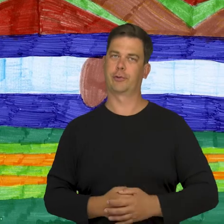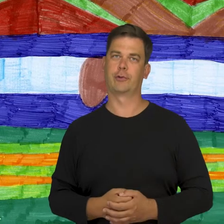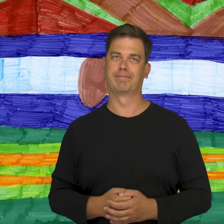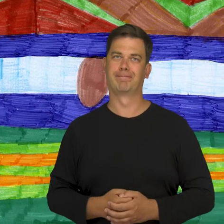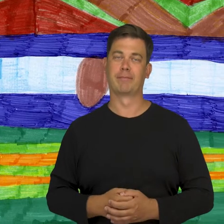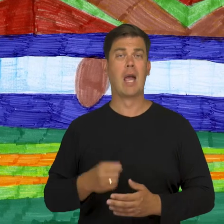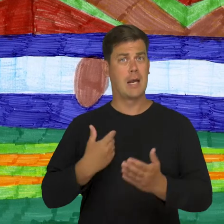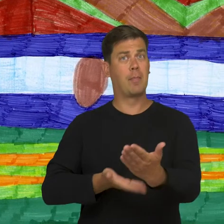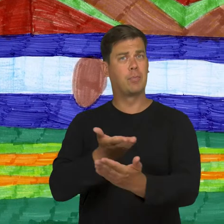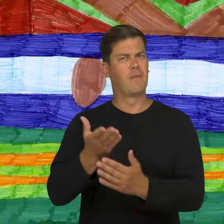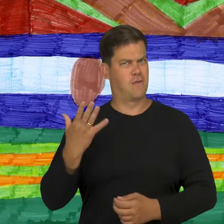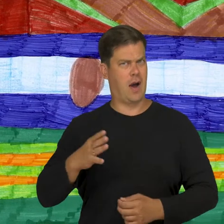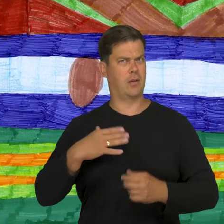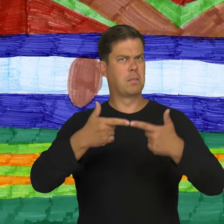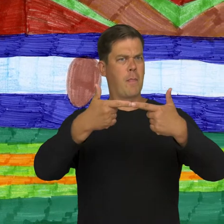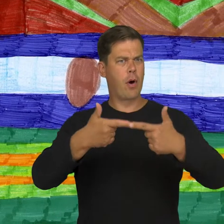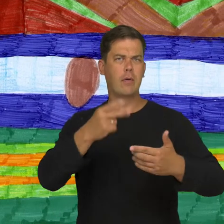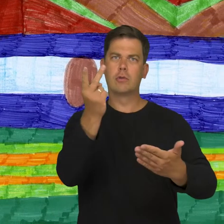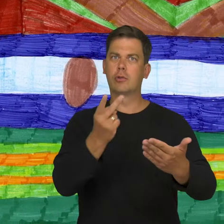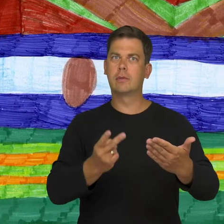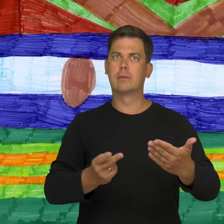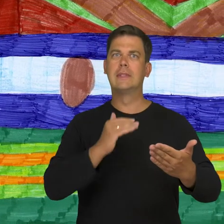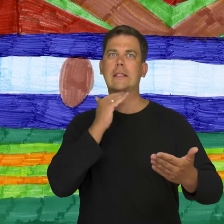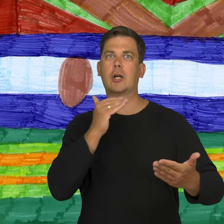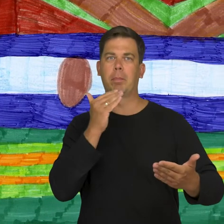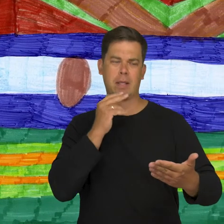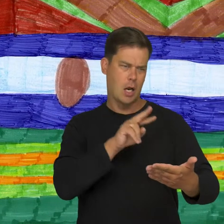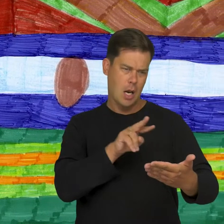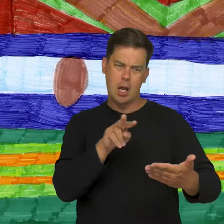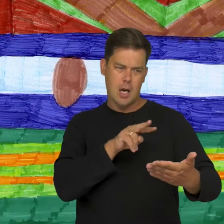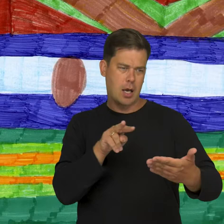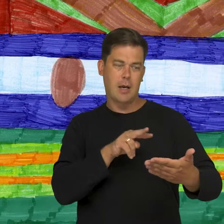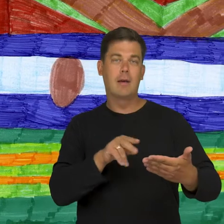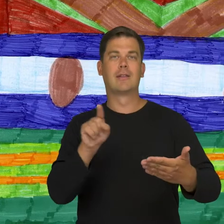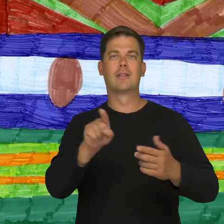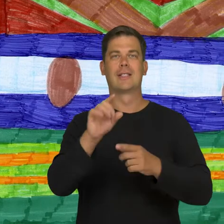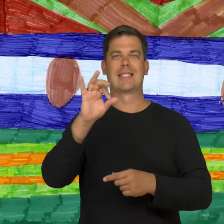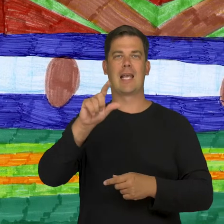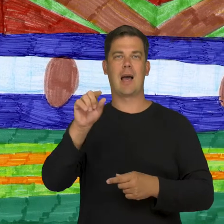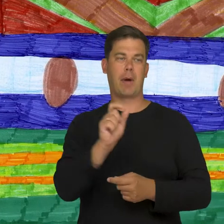I encourage reading poetry as a speech therapy exercise and poems divided into syllables with lines in the book